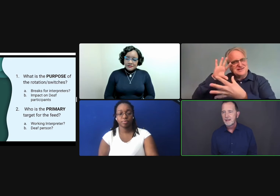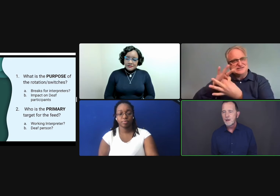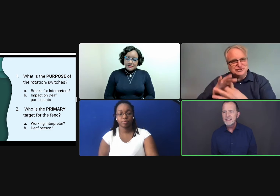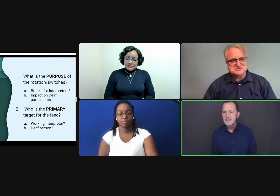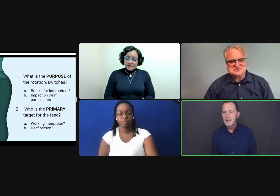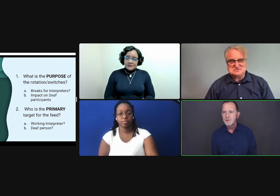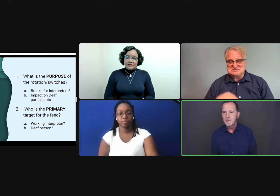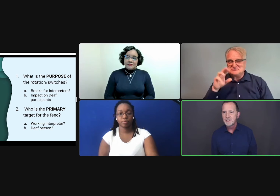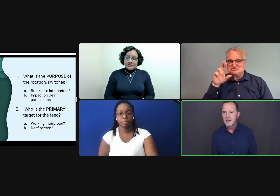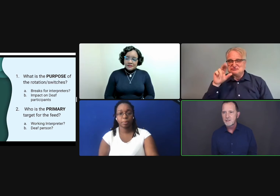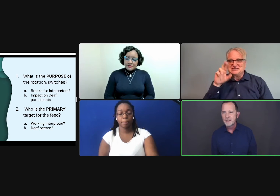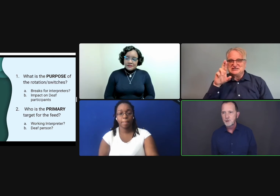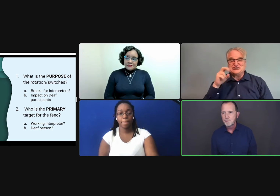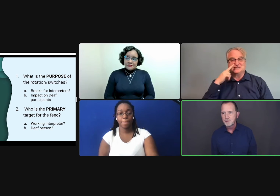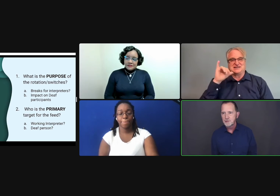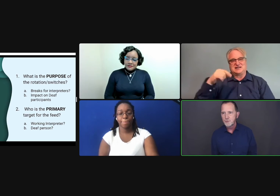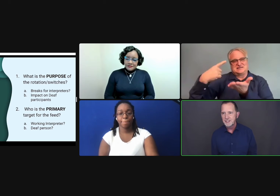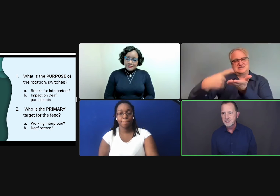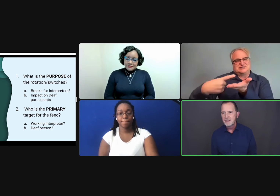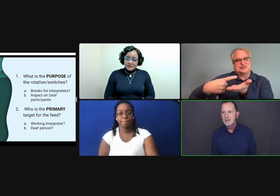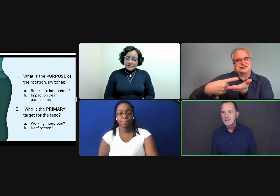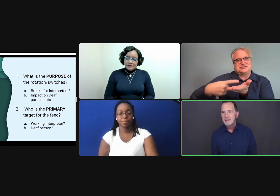It always takes time to adjust when interpreters switch.